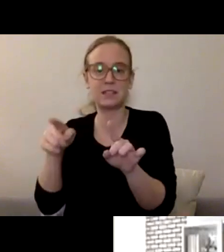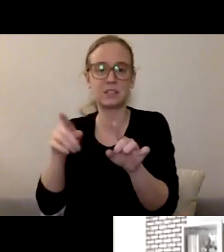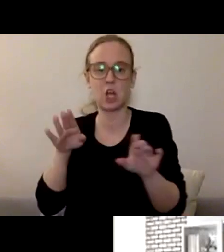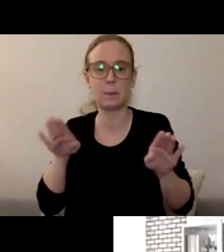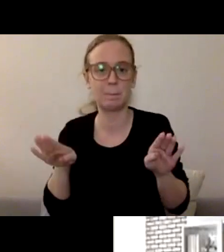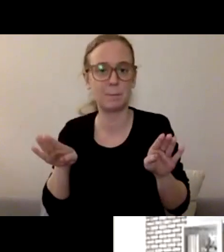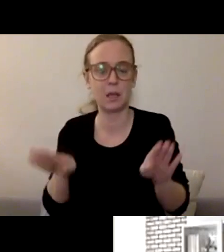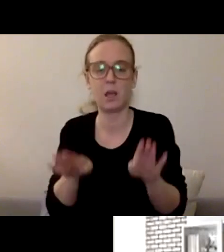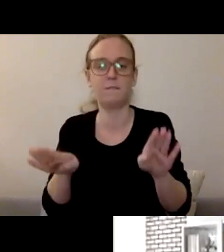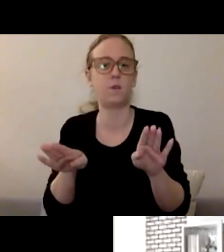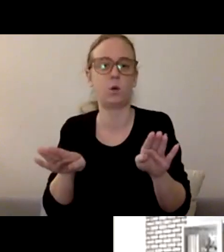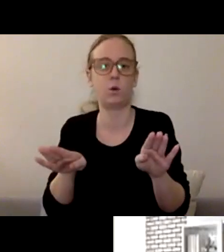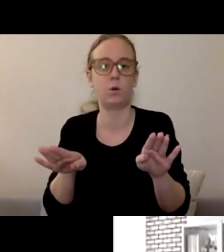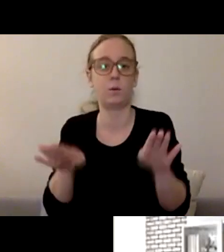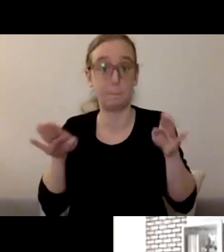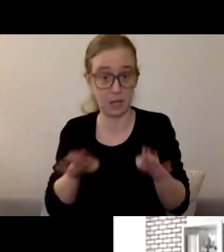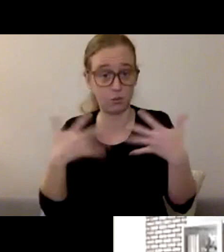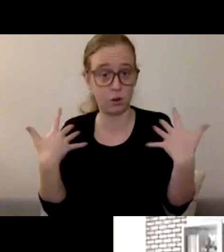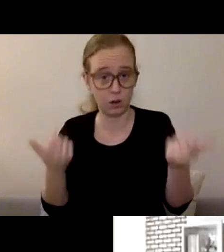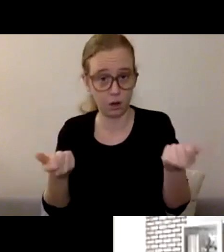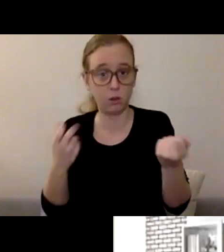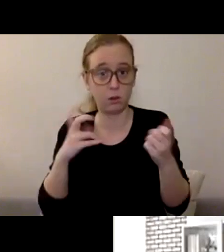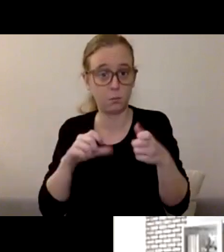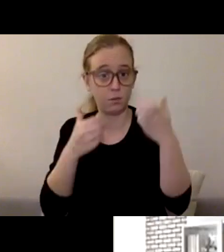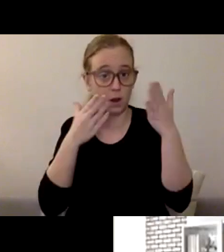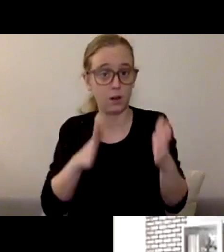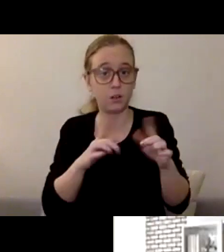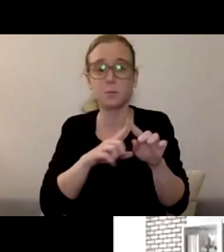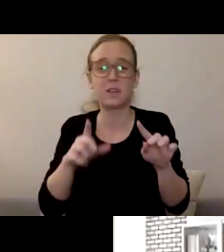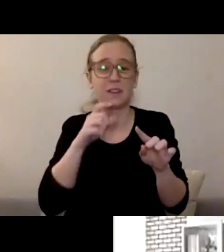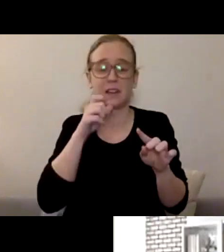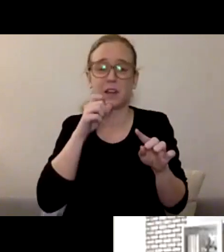seeing a provider in person. It's not the safest thing to do right now."